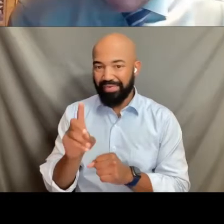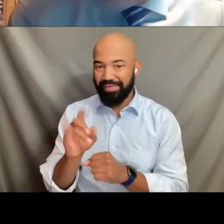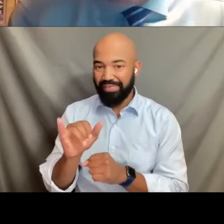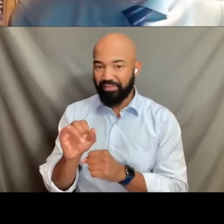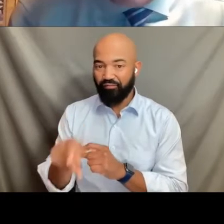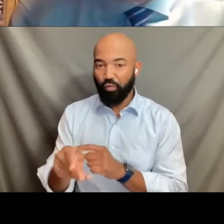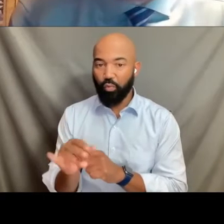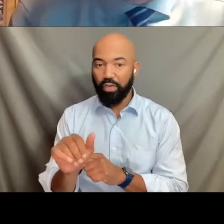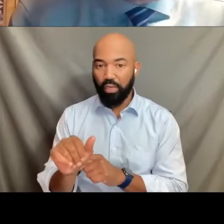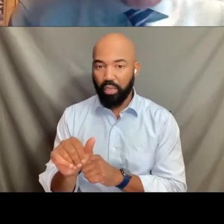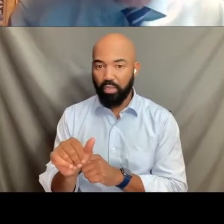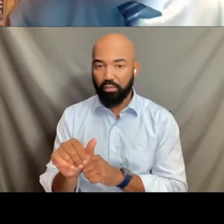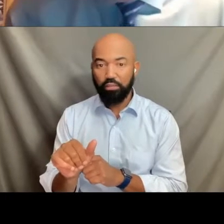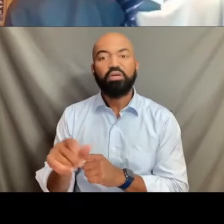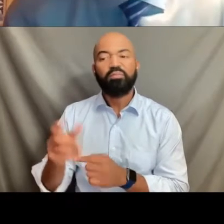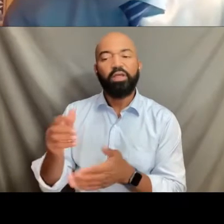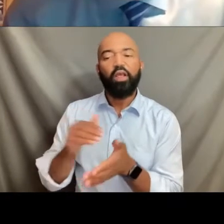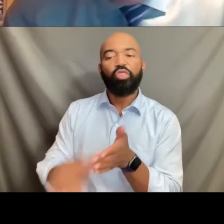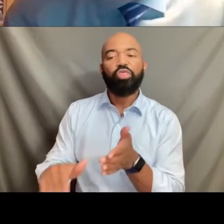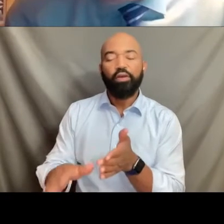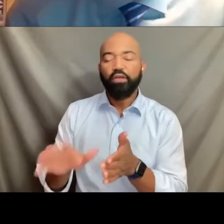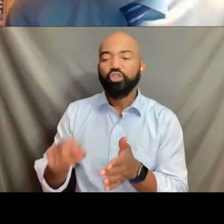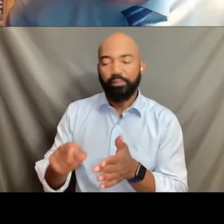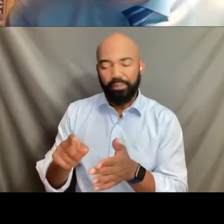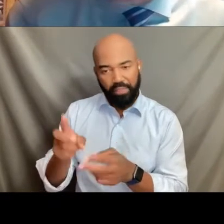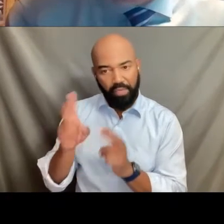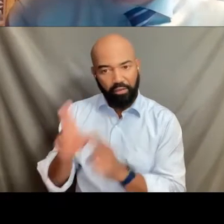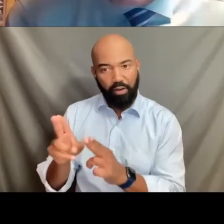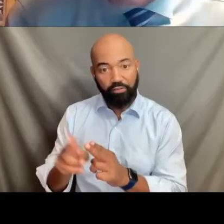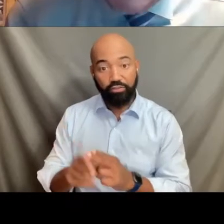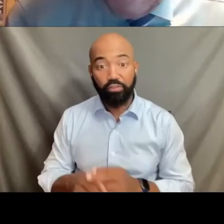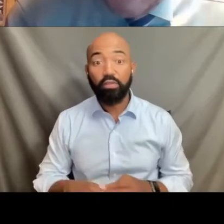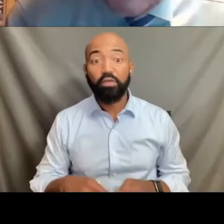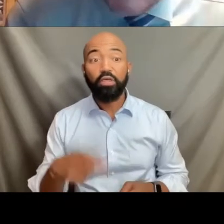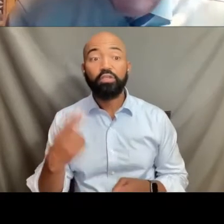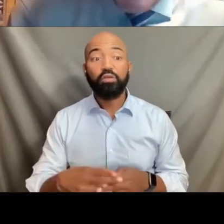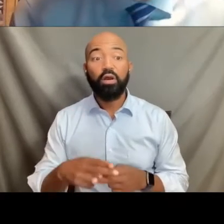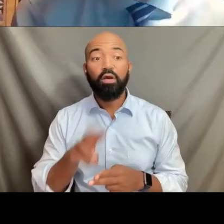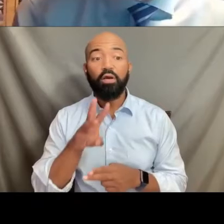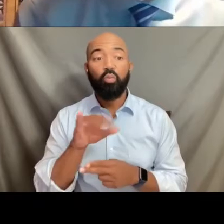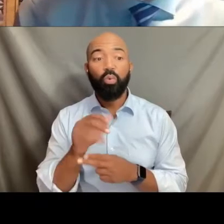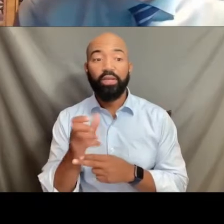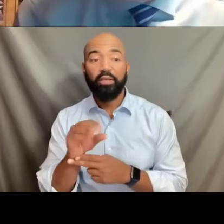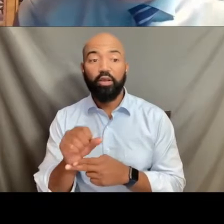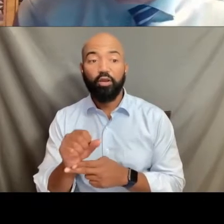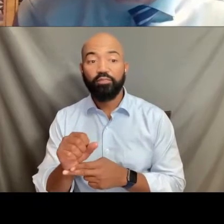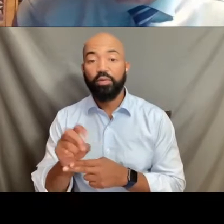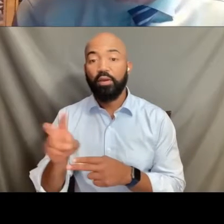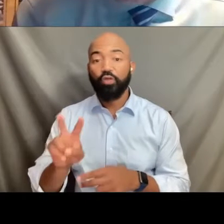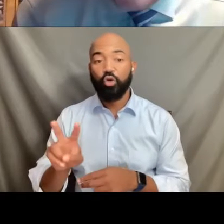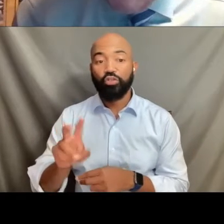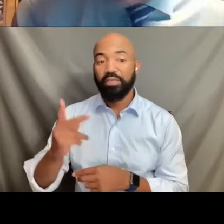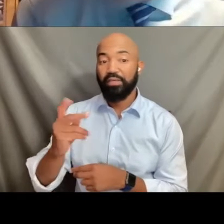should not be acknowledged. Why is this case called Williams v. Kincaid outta the Fourth Circuit very important?